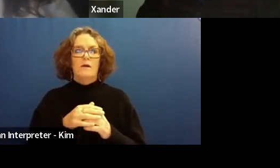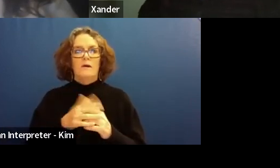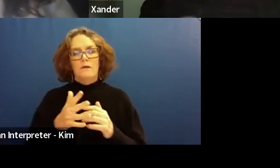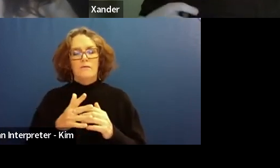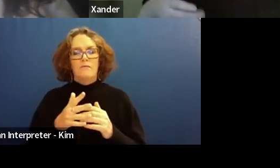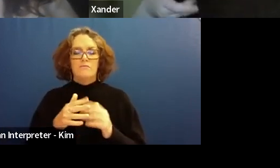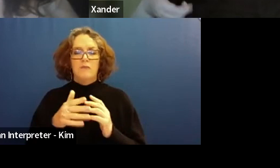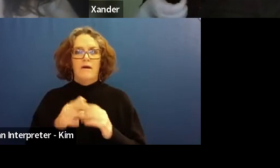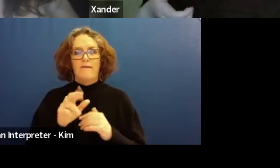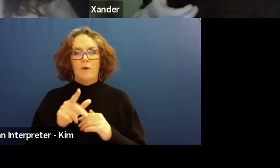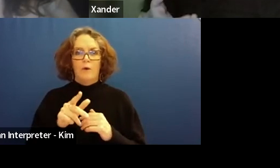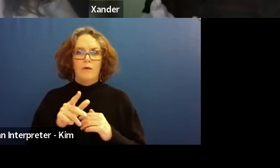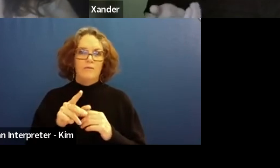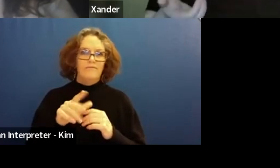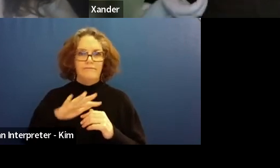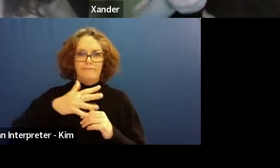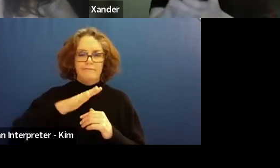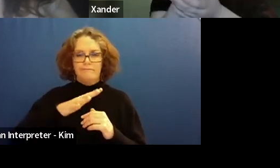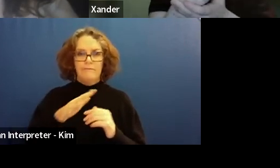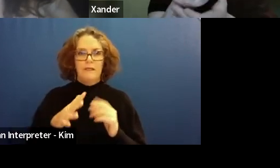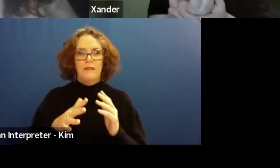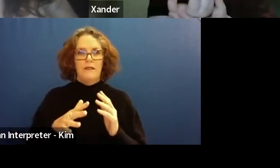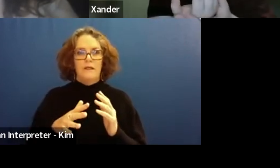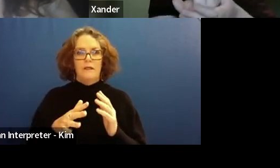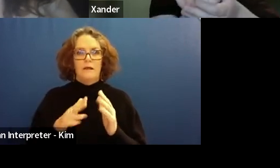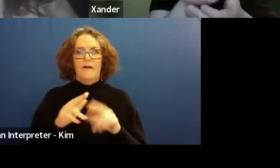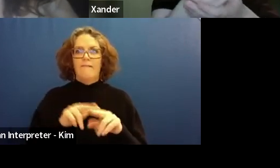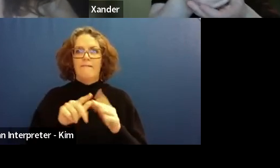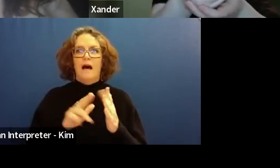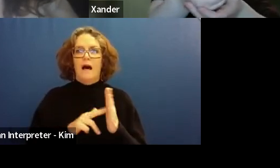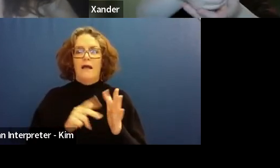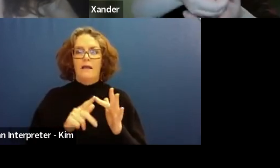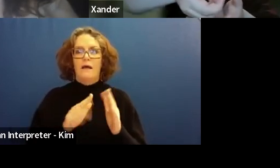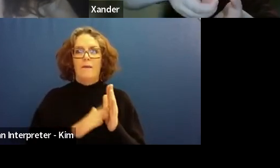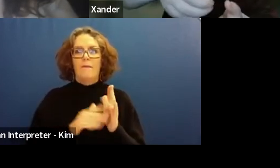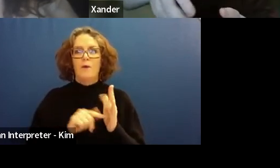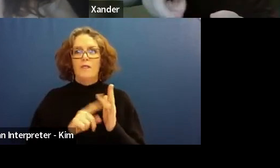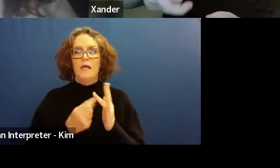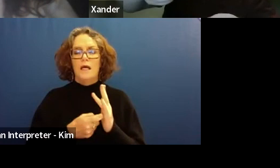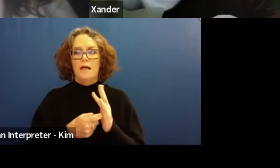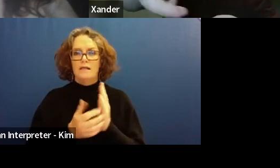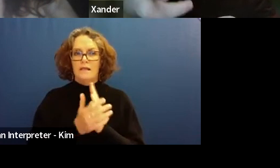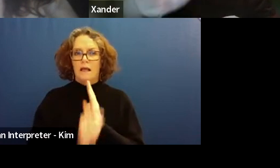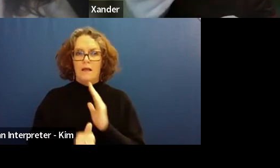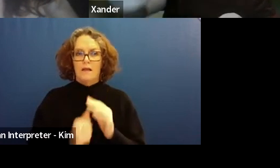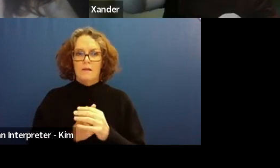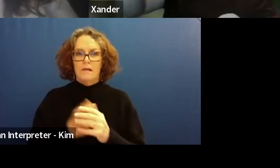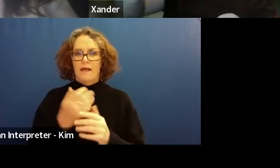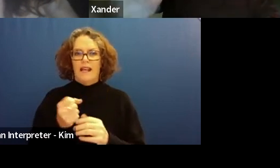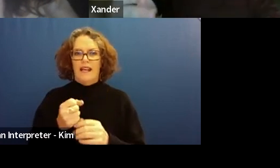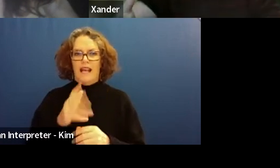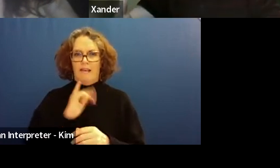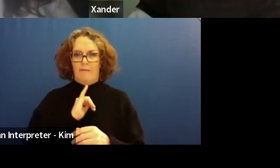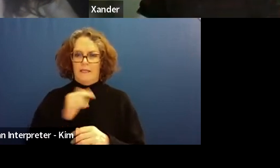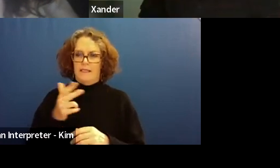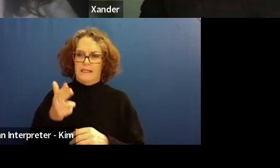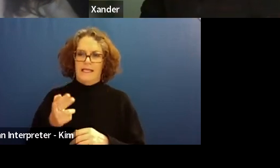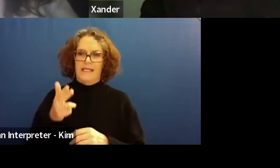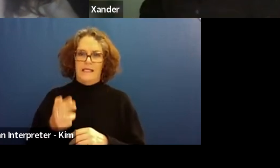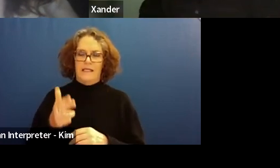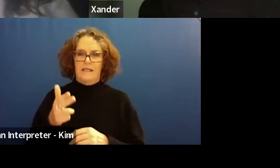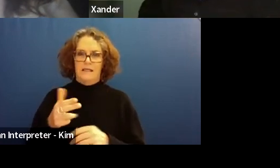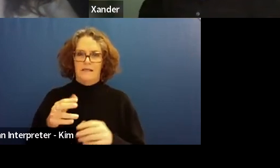I always had these weird scissor things that you could like put like your whole hand into rather than having to like, however you scissors I don't know how to use purposes.